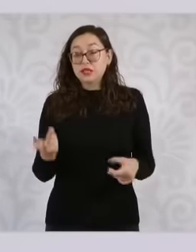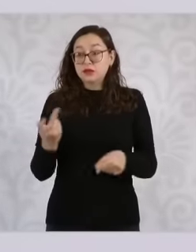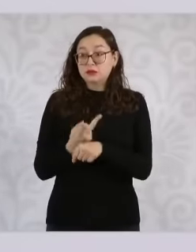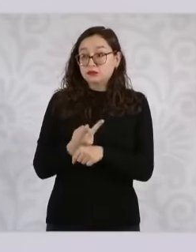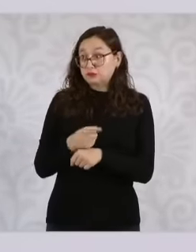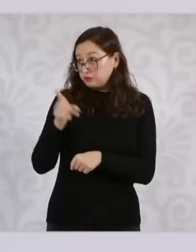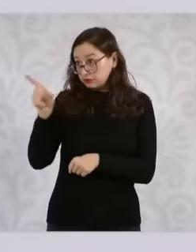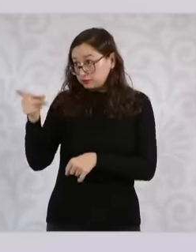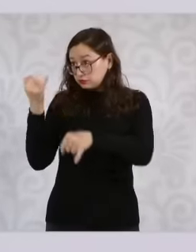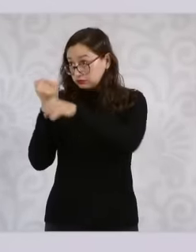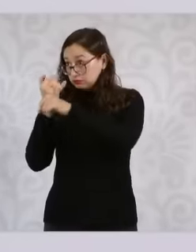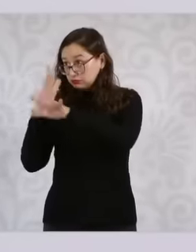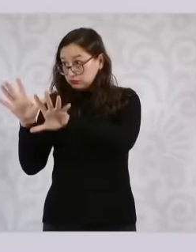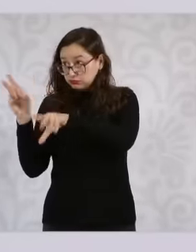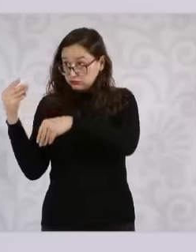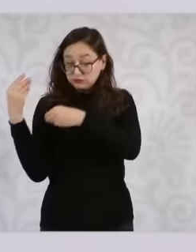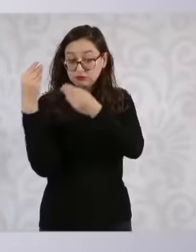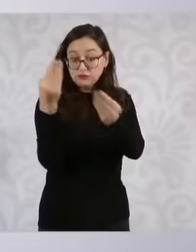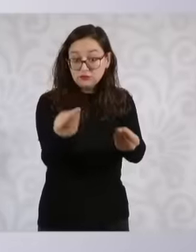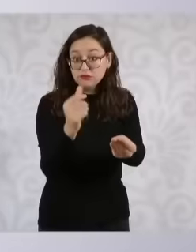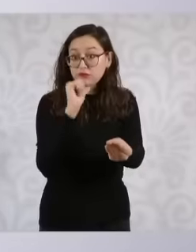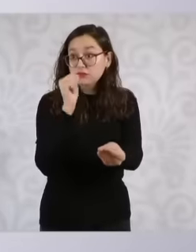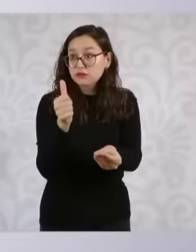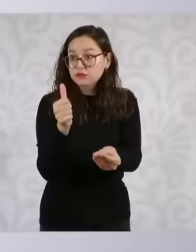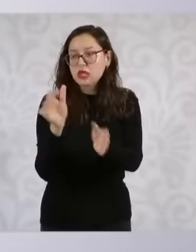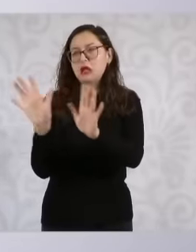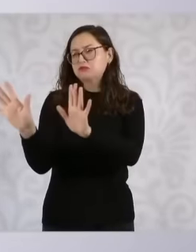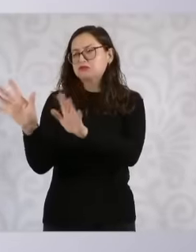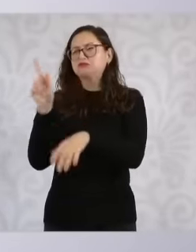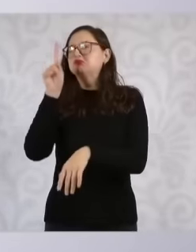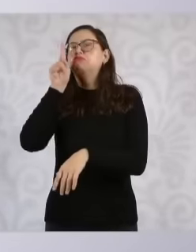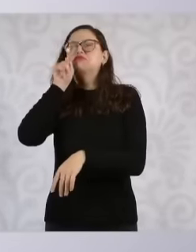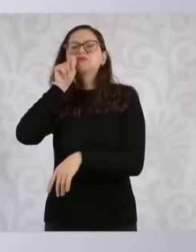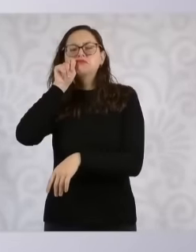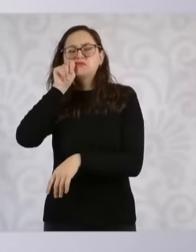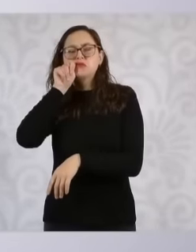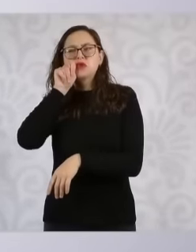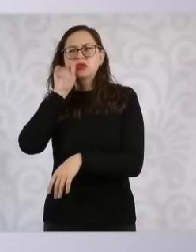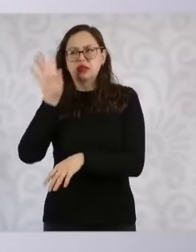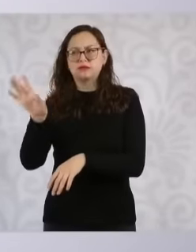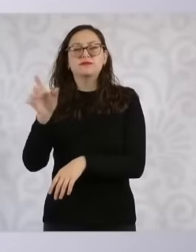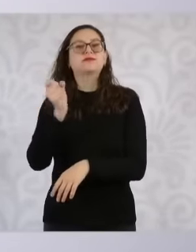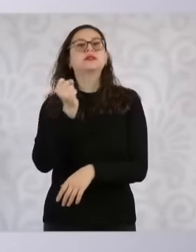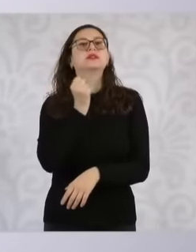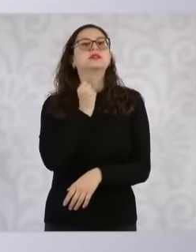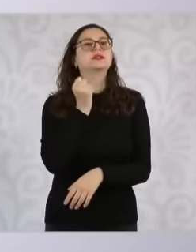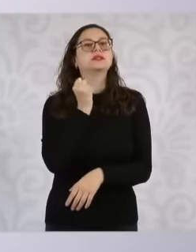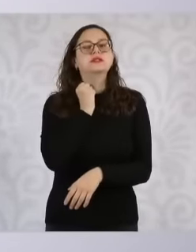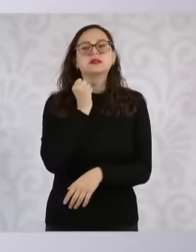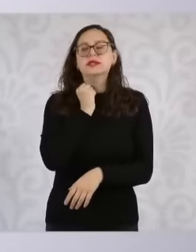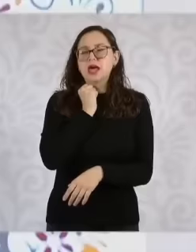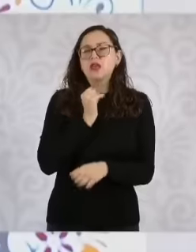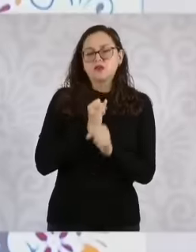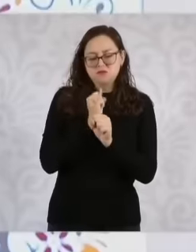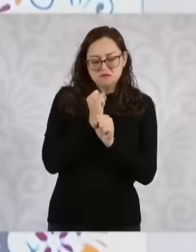law says is that the Senate will still find a way. to know What are the vacancies that there are